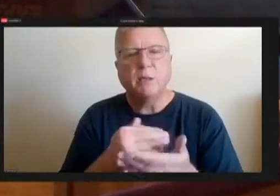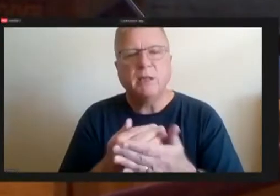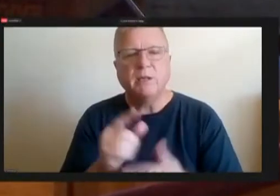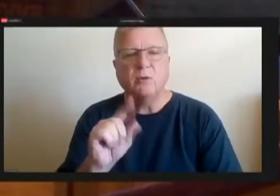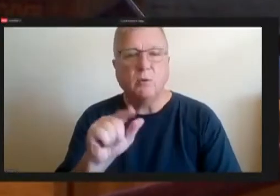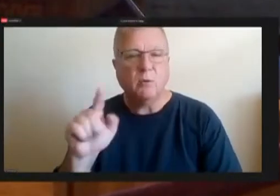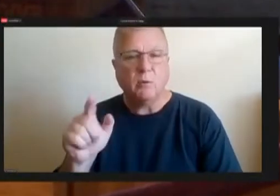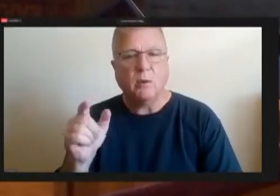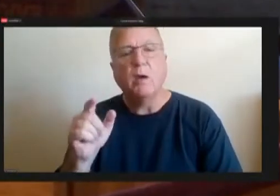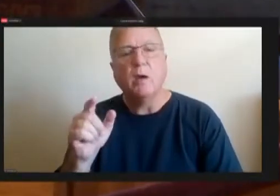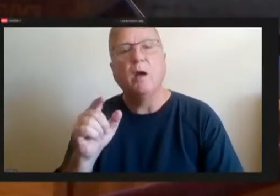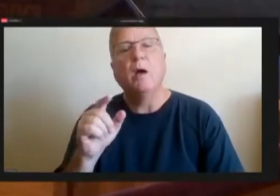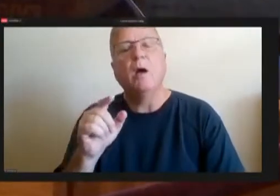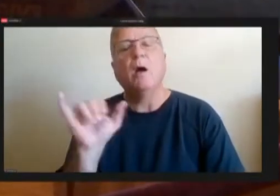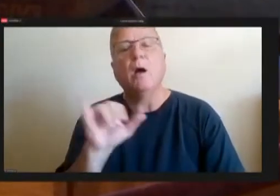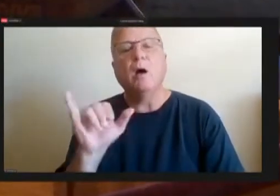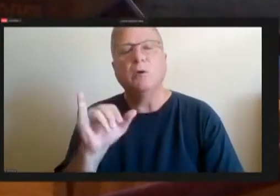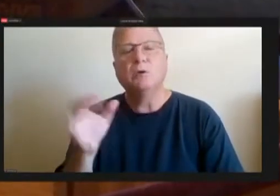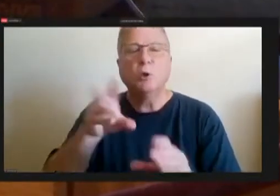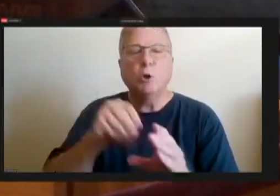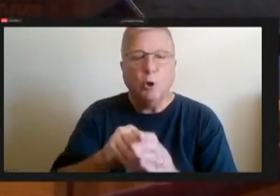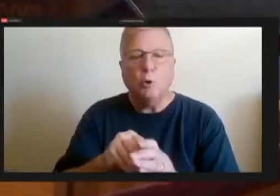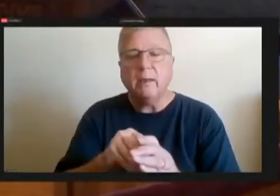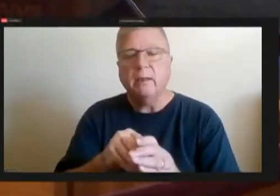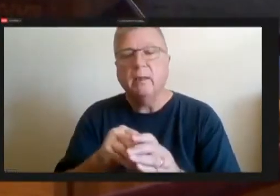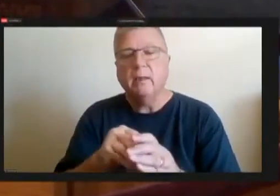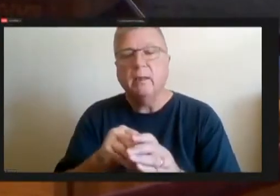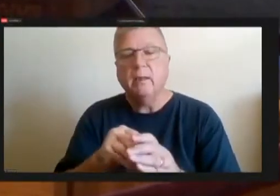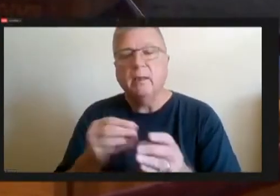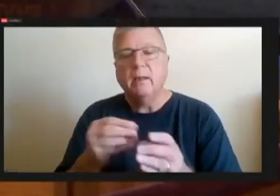which the mayor's proposed budget for does not.